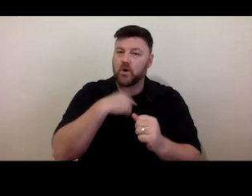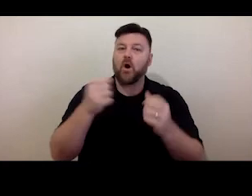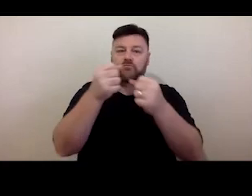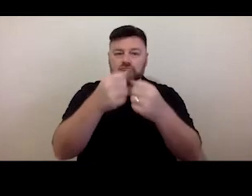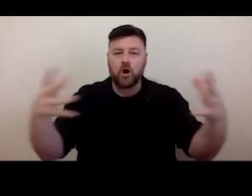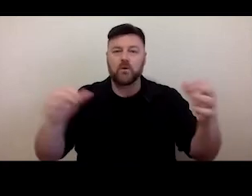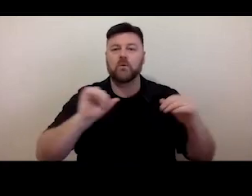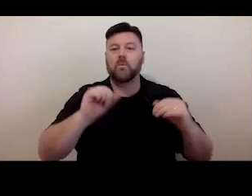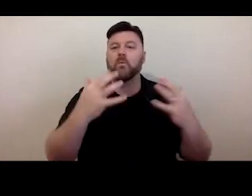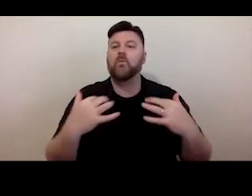I see